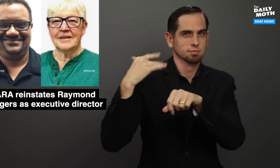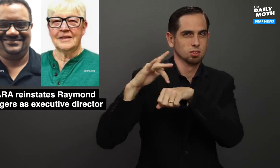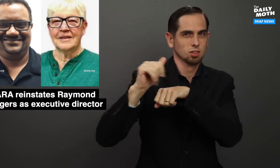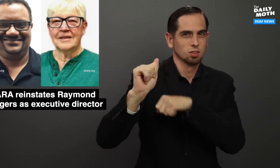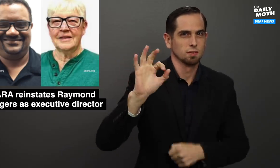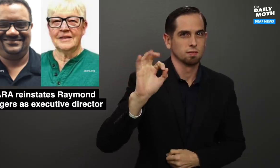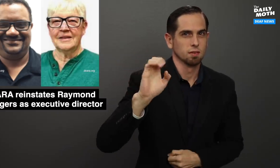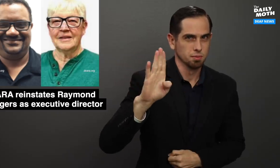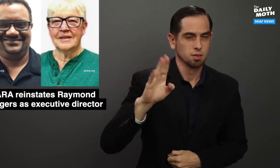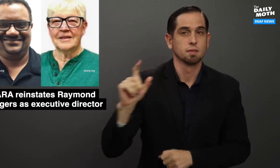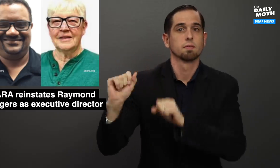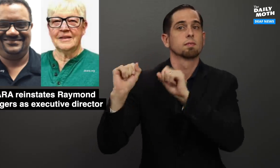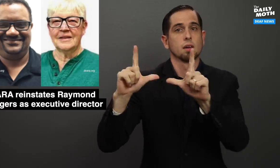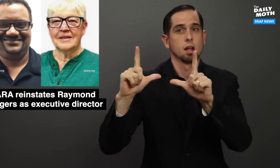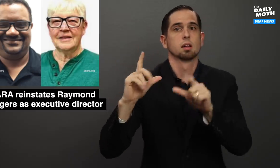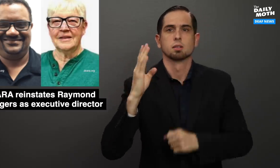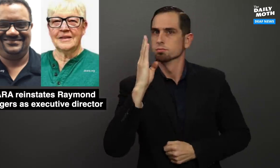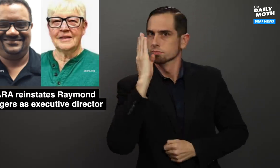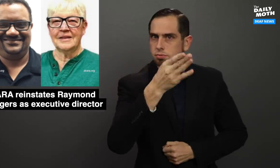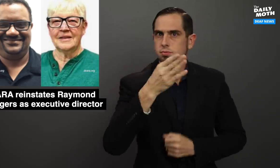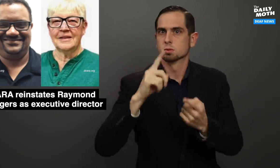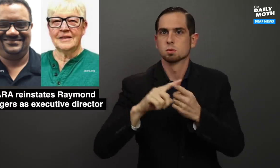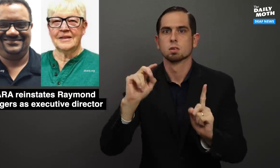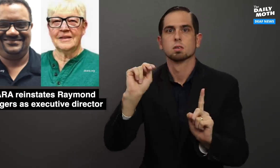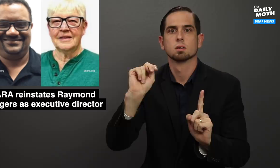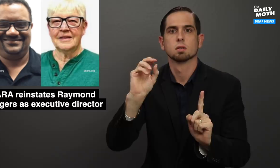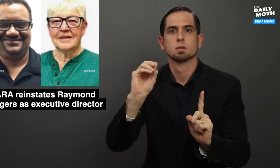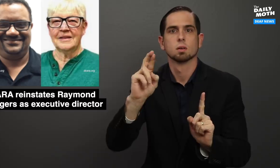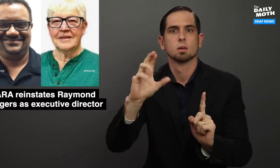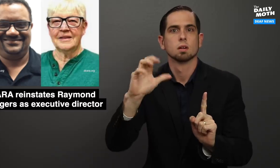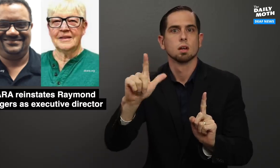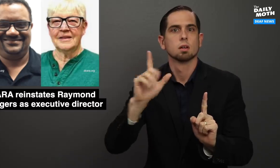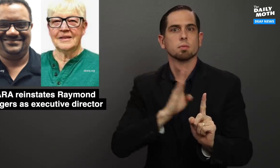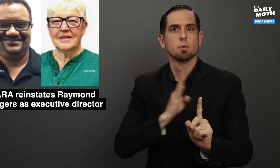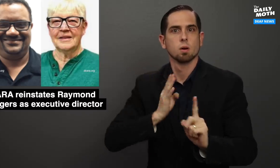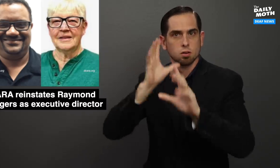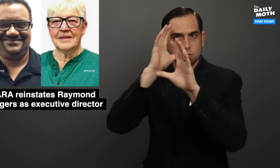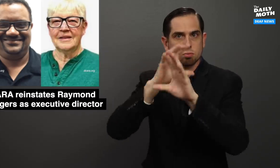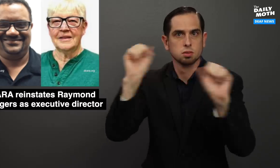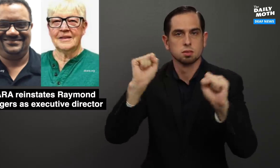early February directed at the NorCAL Board President